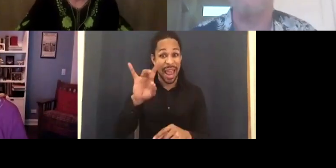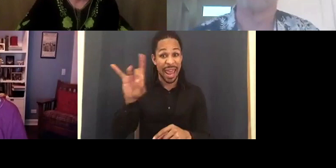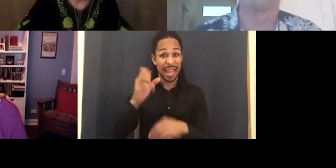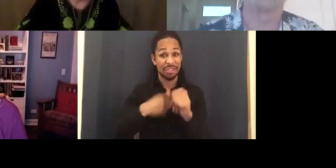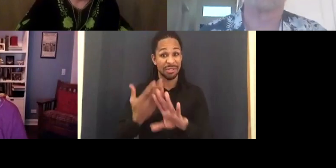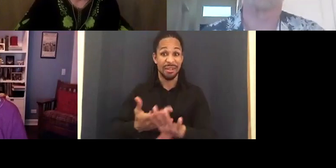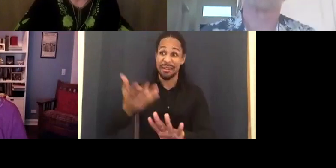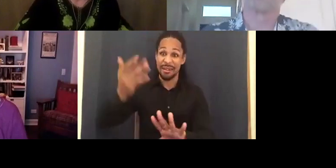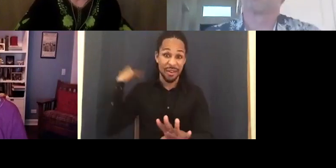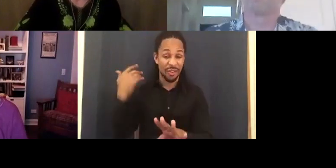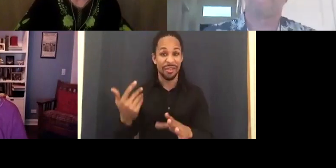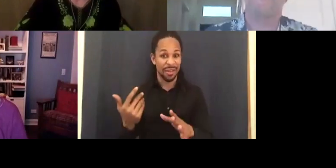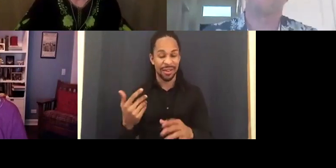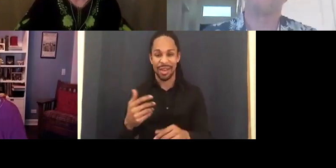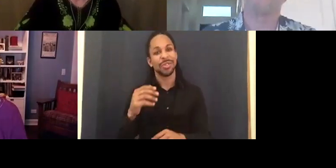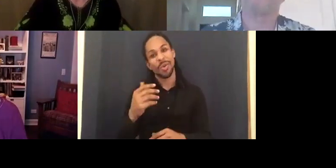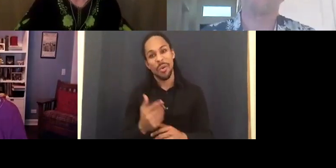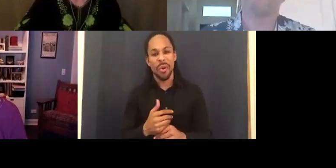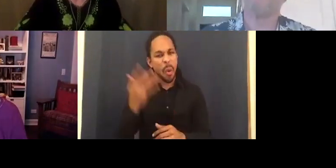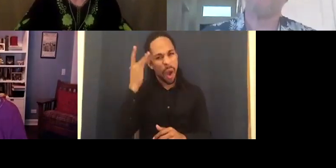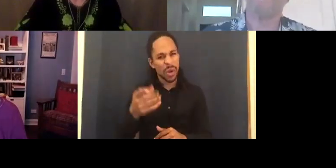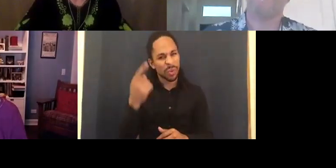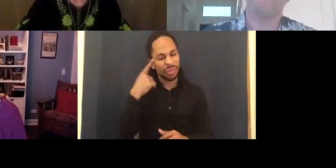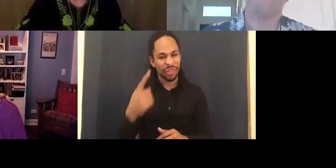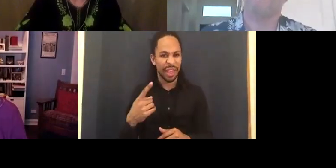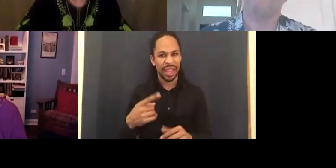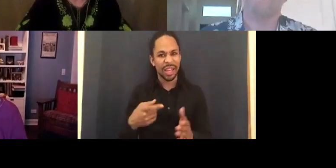Oh gosh. That's an impossible one to answer.